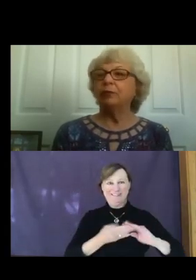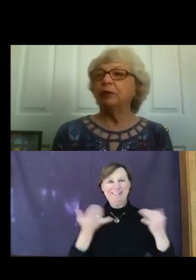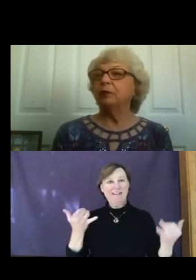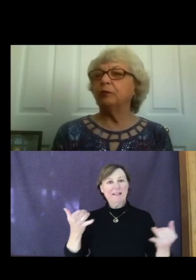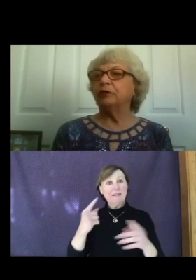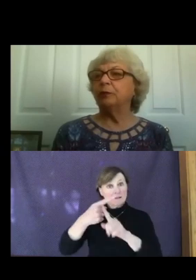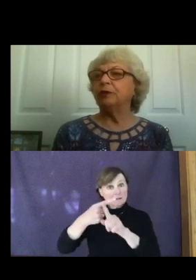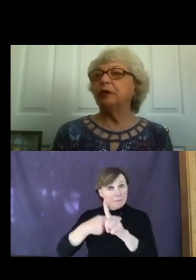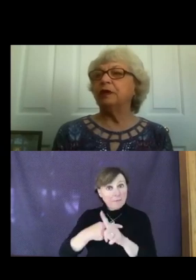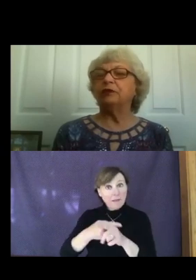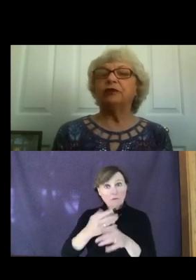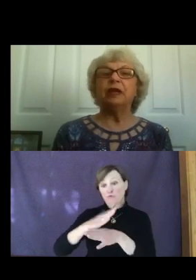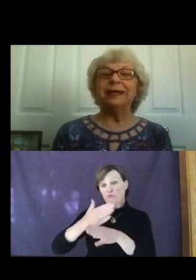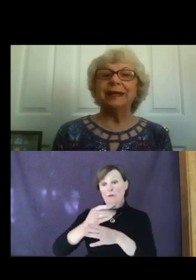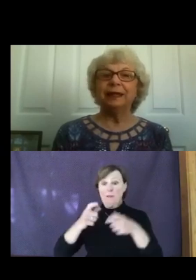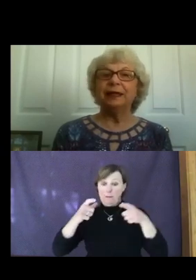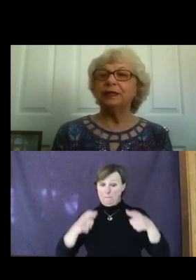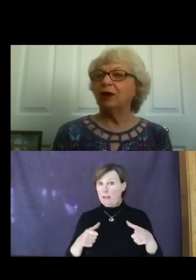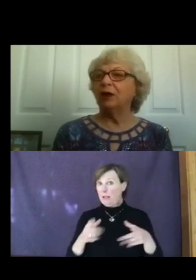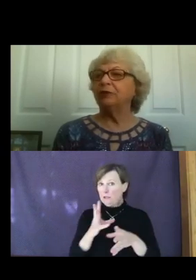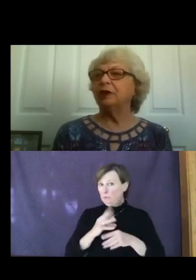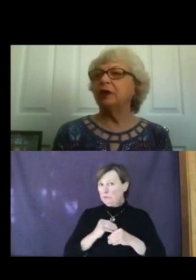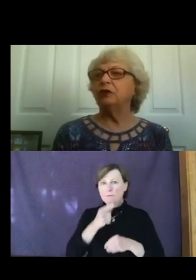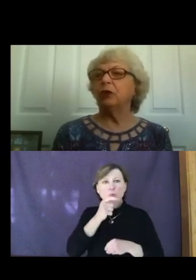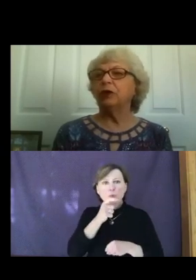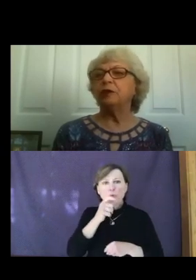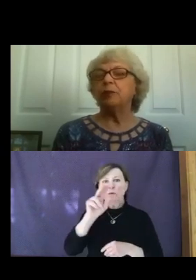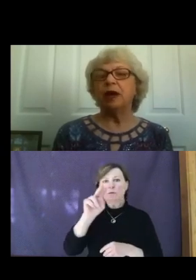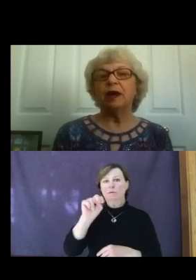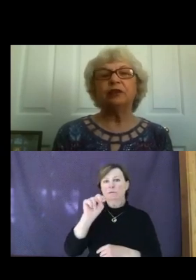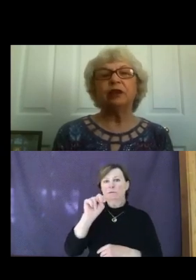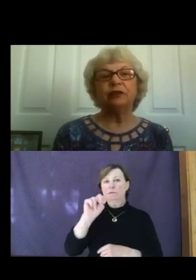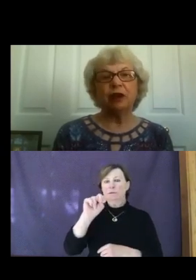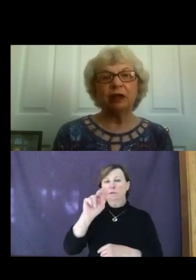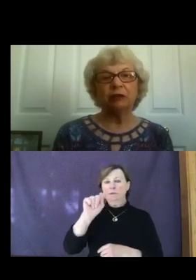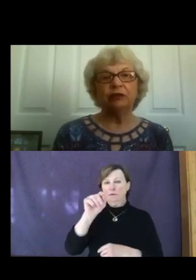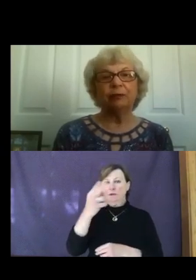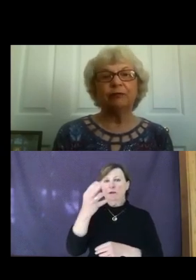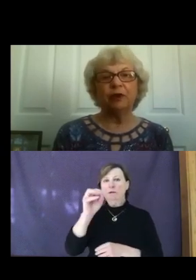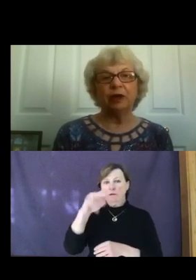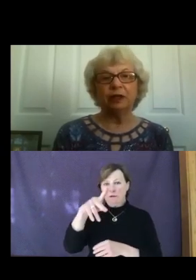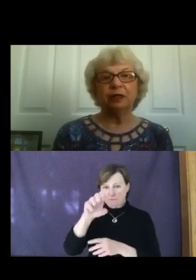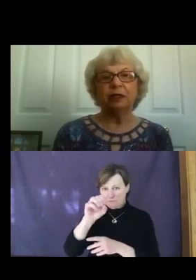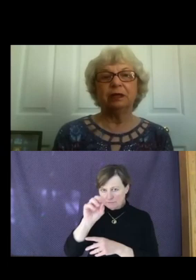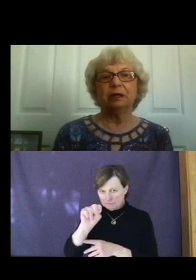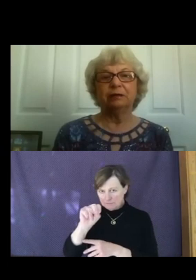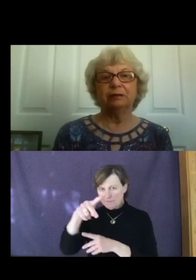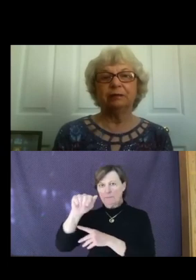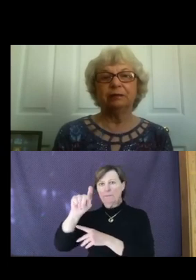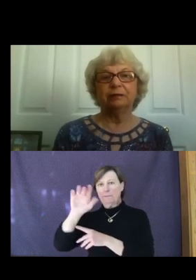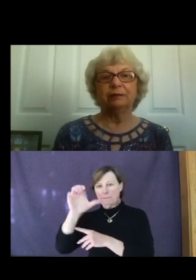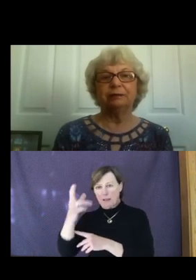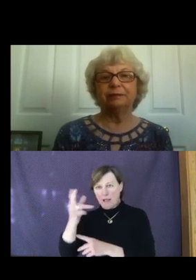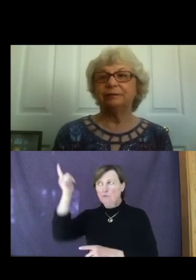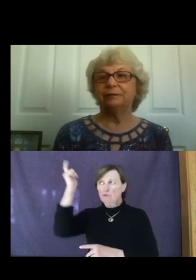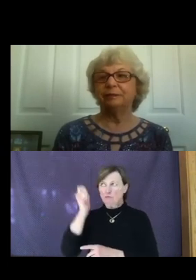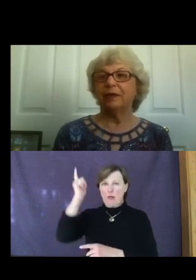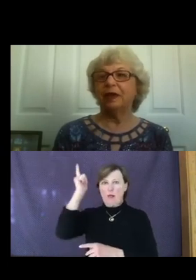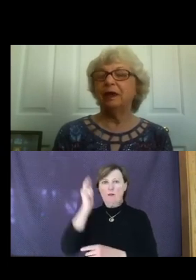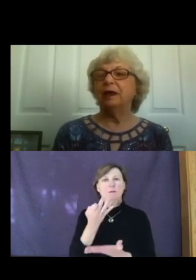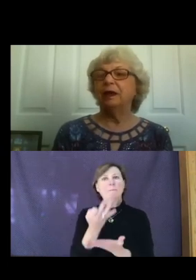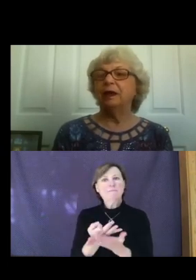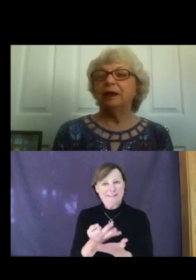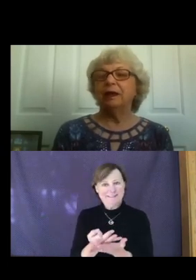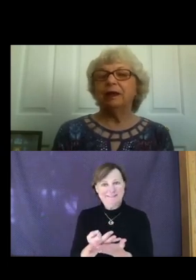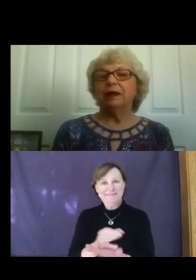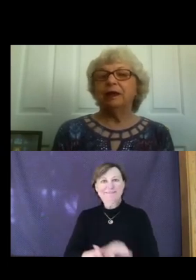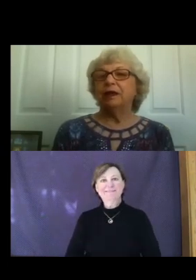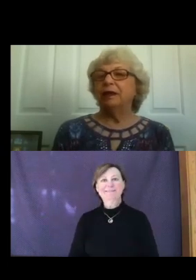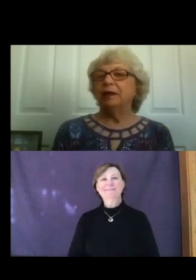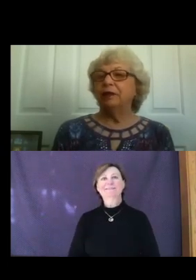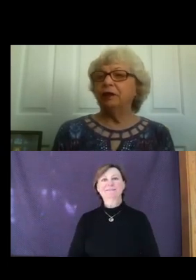Plate recipient is the Nellie Thompson- Dorothy Patch Scholarship Fund. This